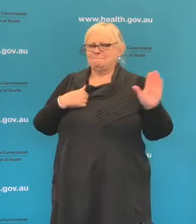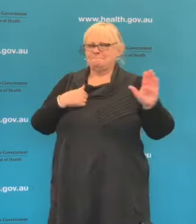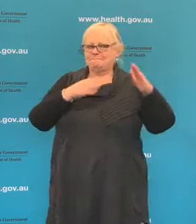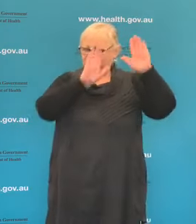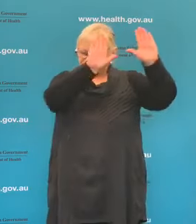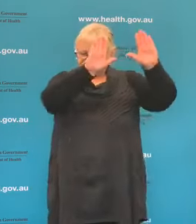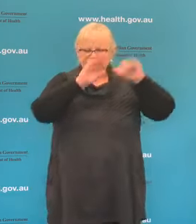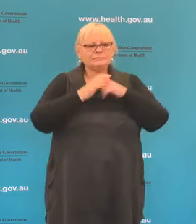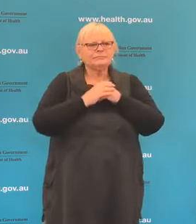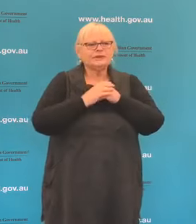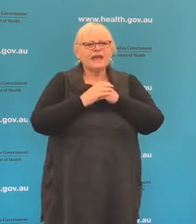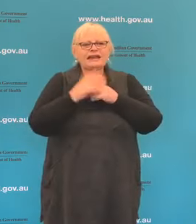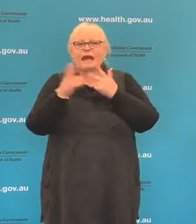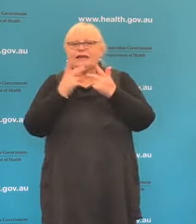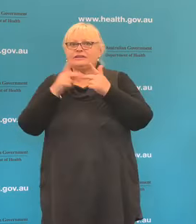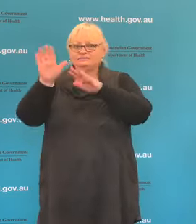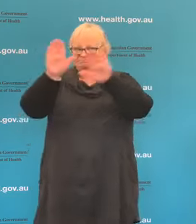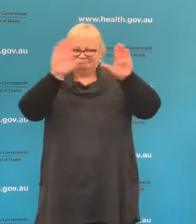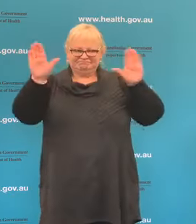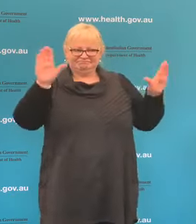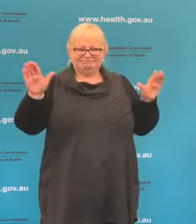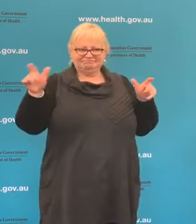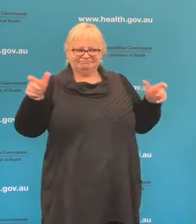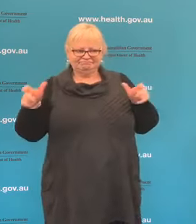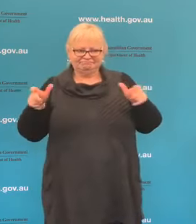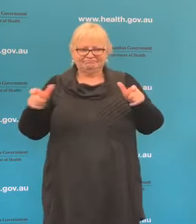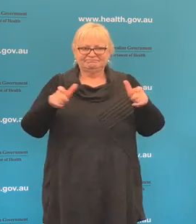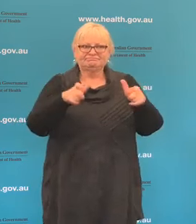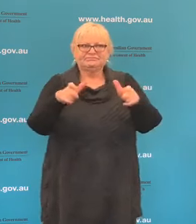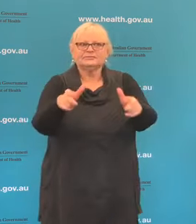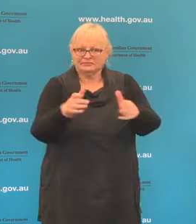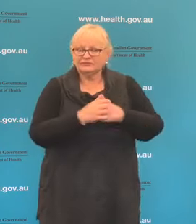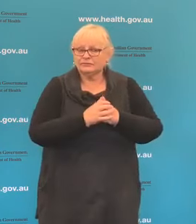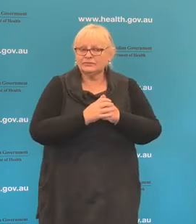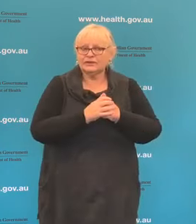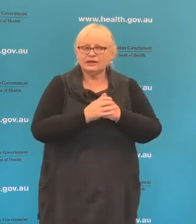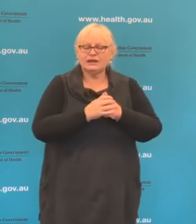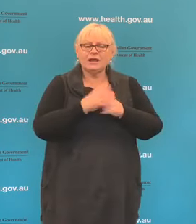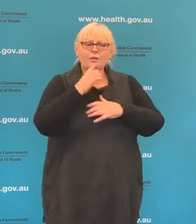the other measures, which we have. I think that having had that information